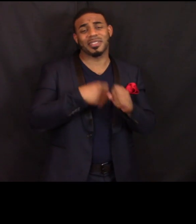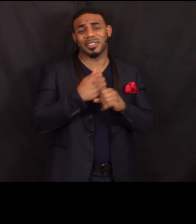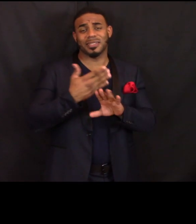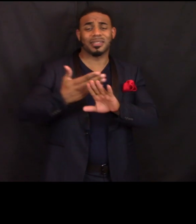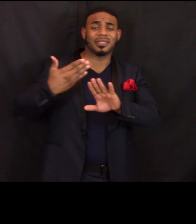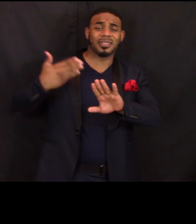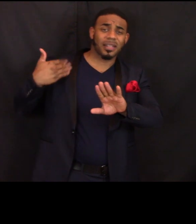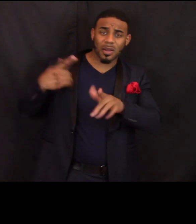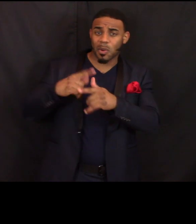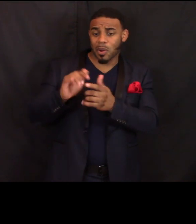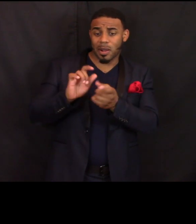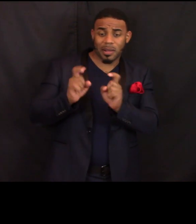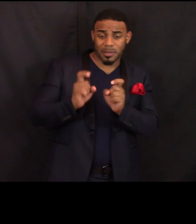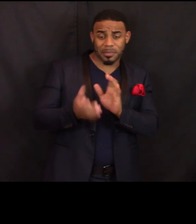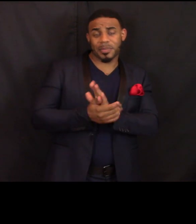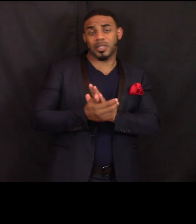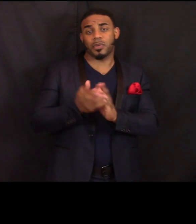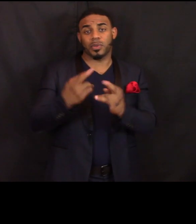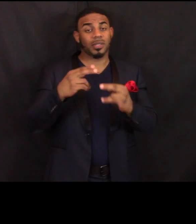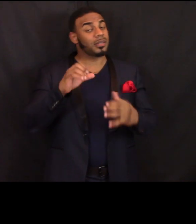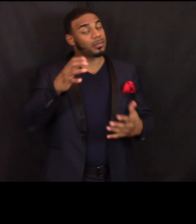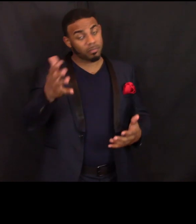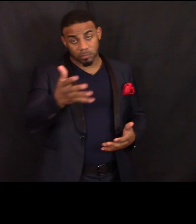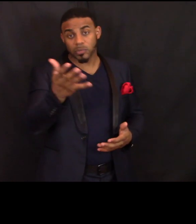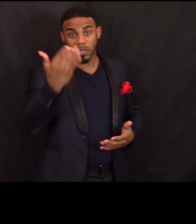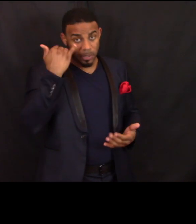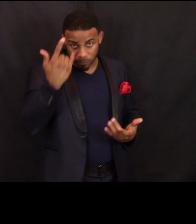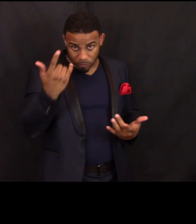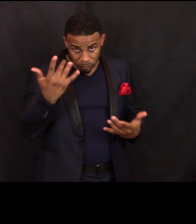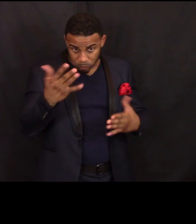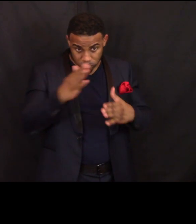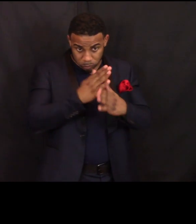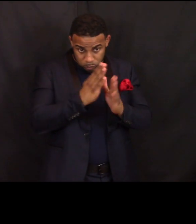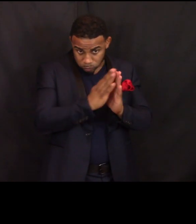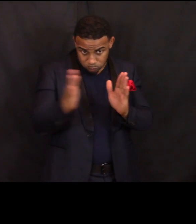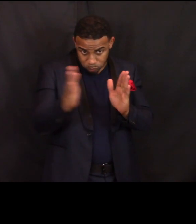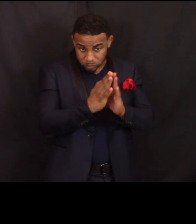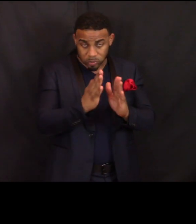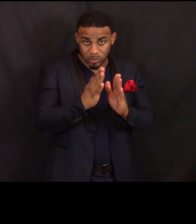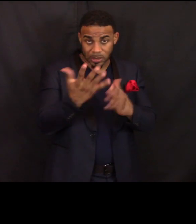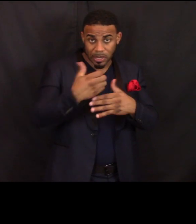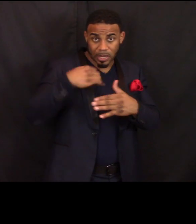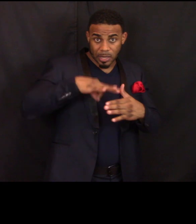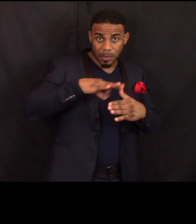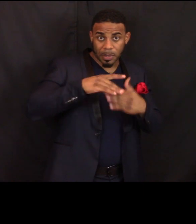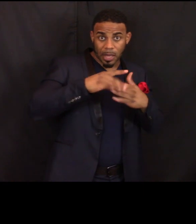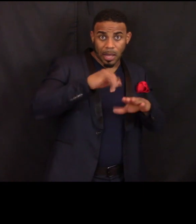So if you're within our income guidelines which are set according to eligibility for the Earned Income Tax Credit.